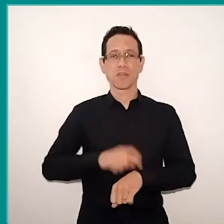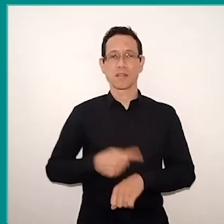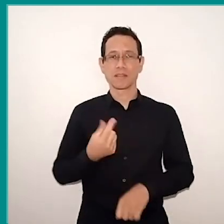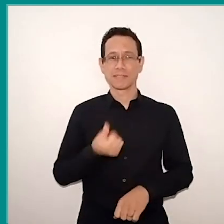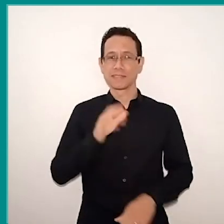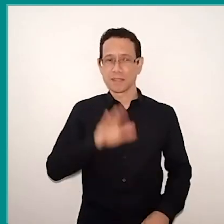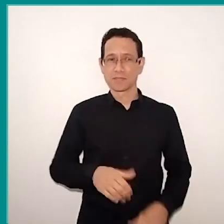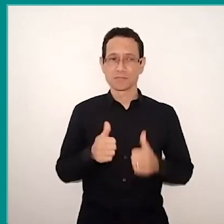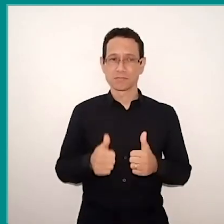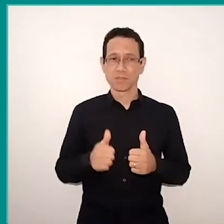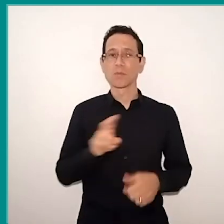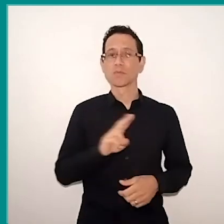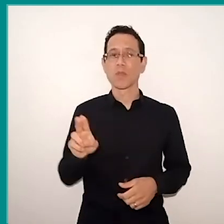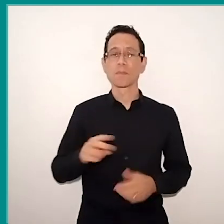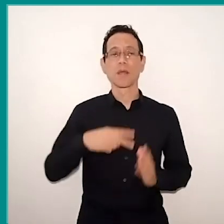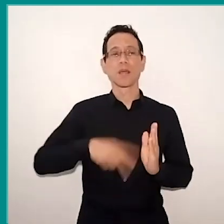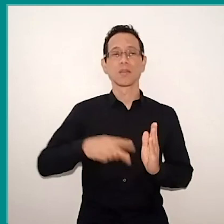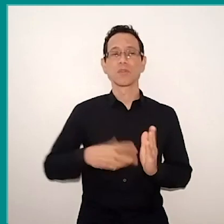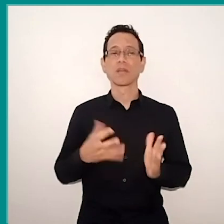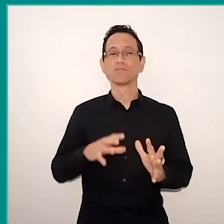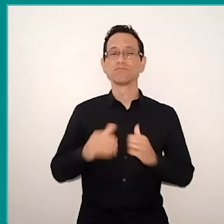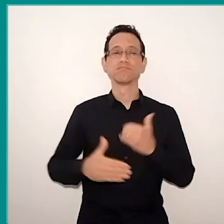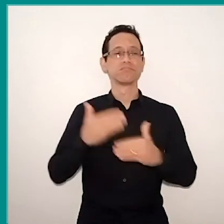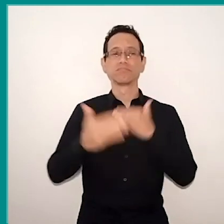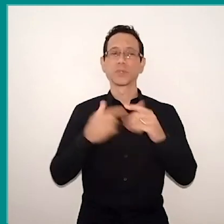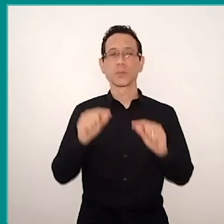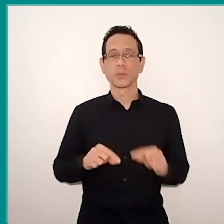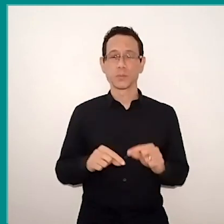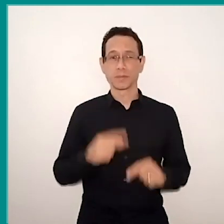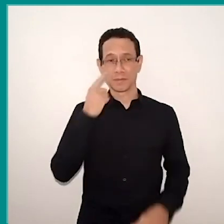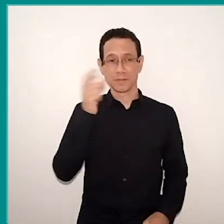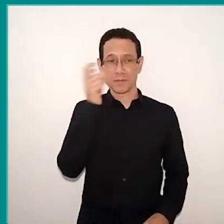Which name is: Que Leitores Queremos Formar? I will love to see because I love it.